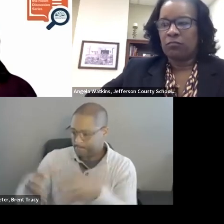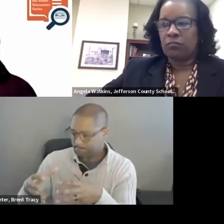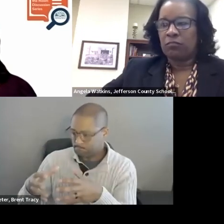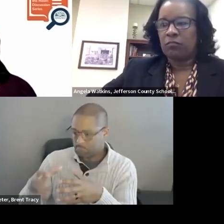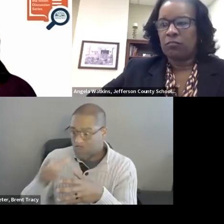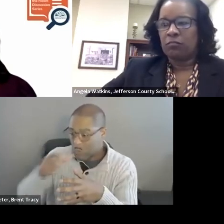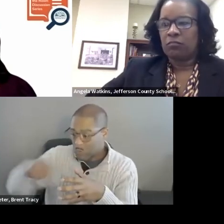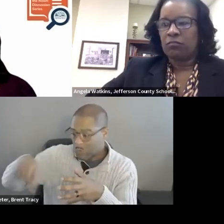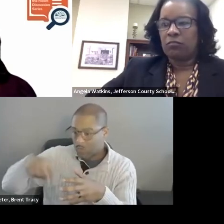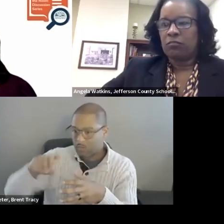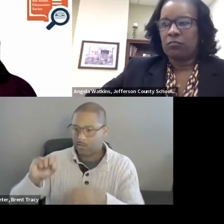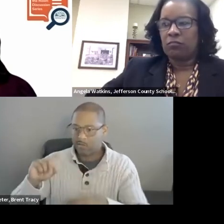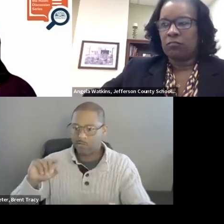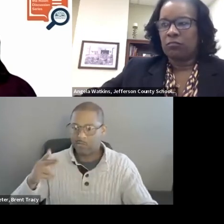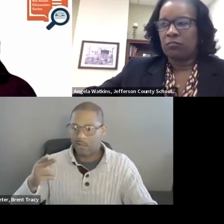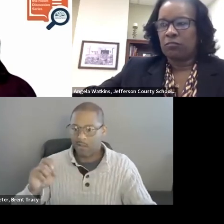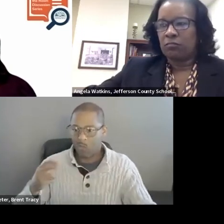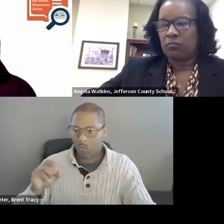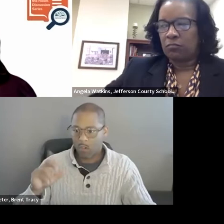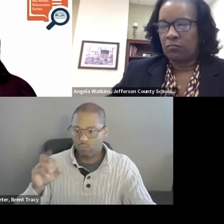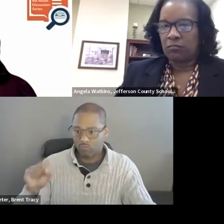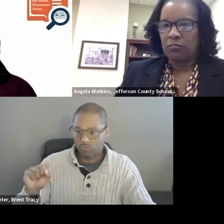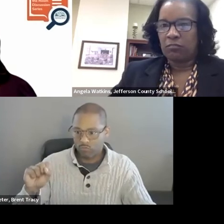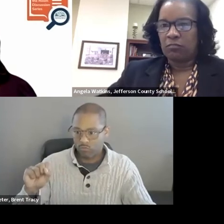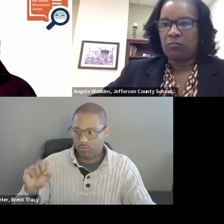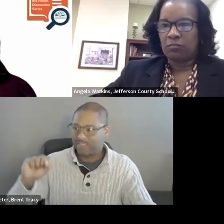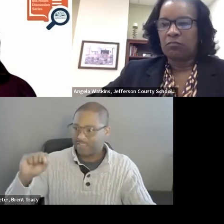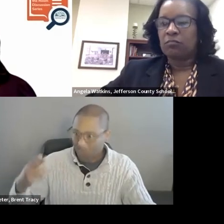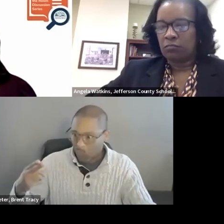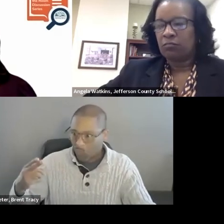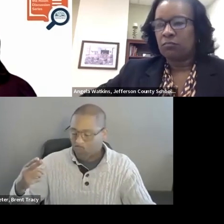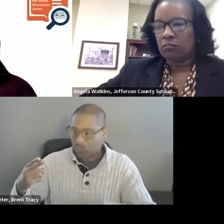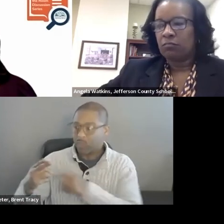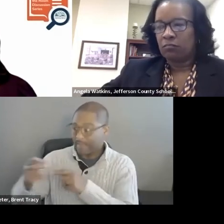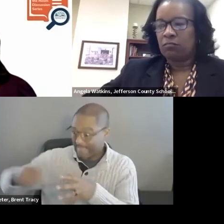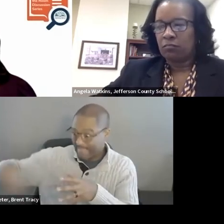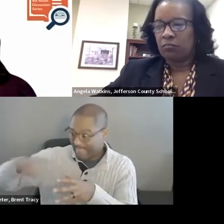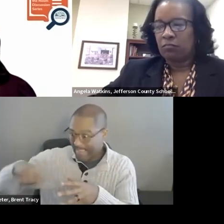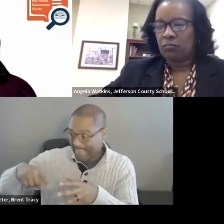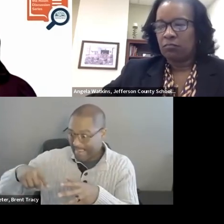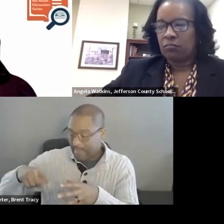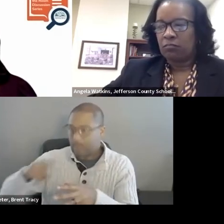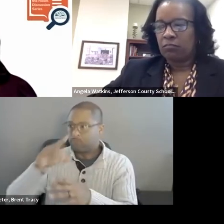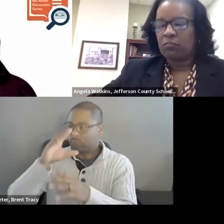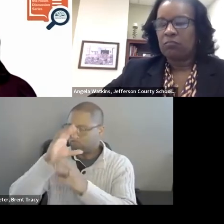buy-in to make sure that what you're going to do is going to head in the right direction.